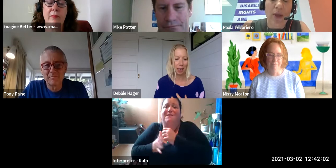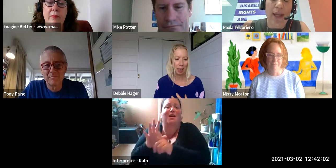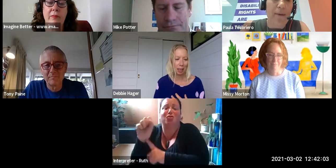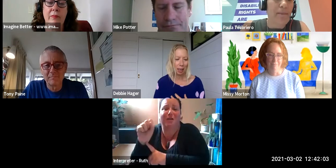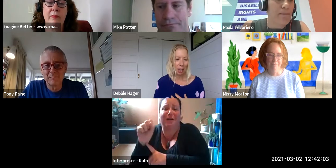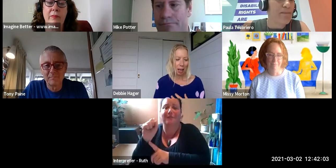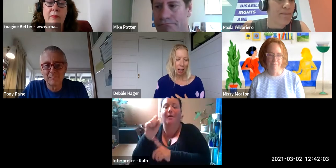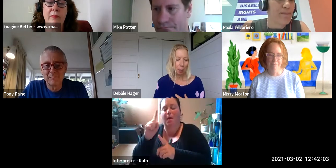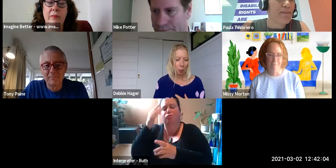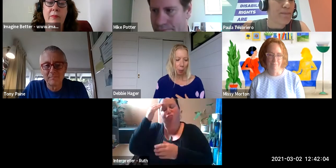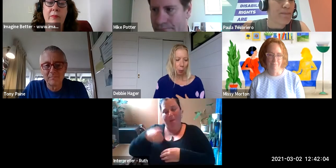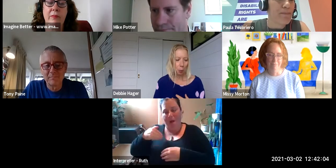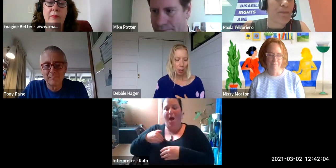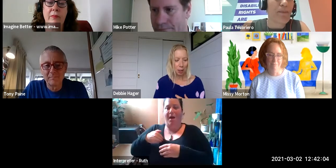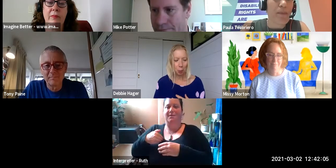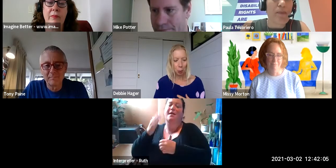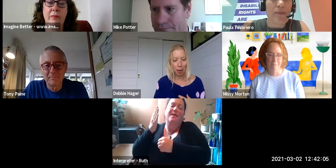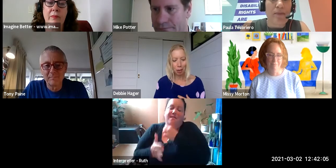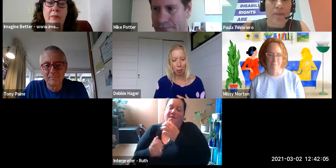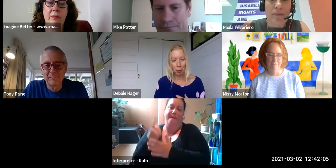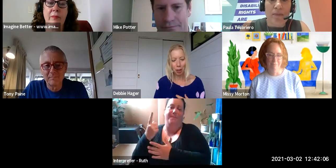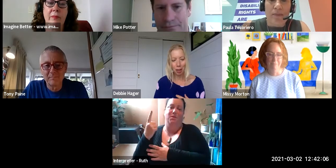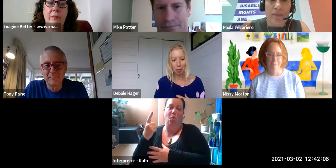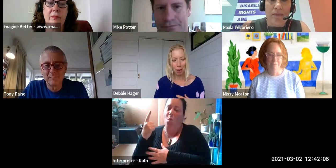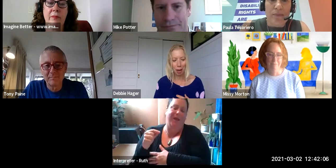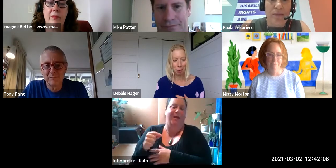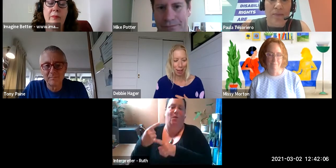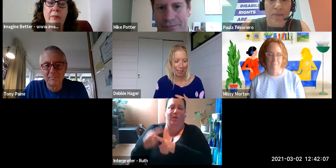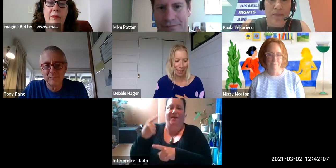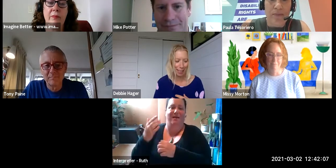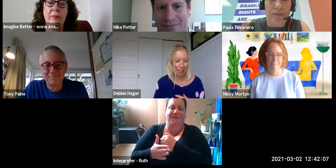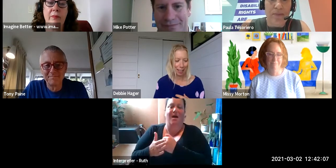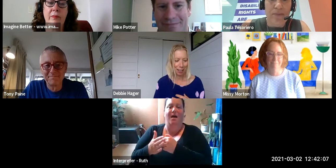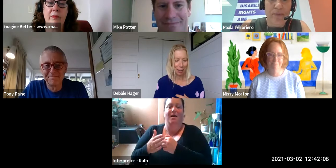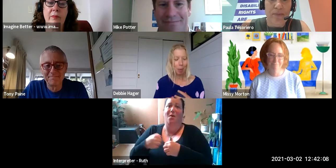I've always been a very very big believer in this work that big-P policy levers and